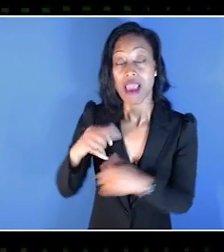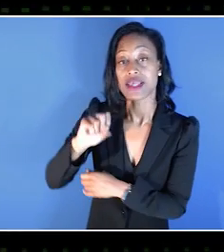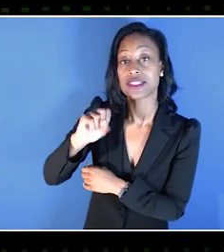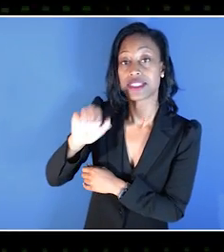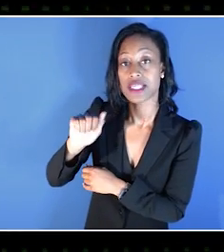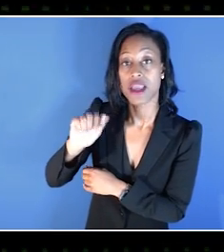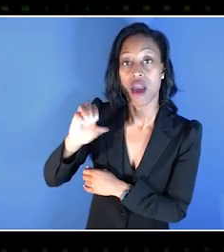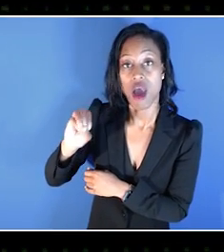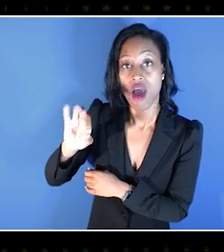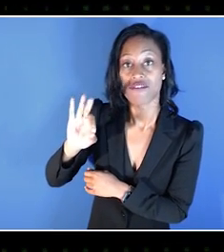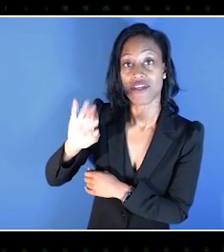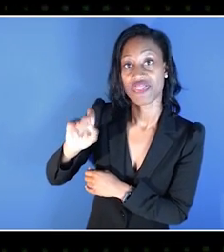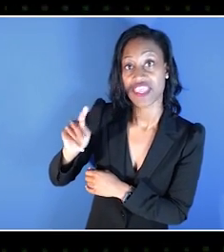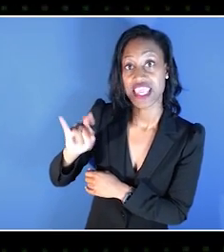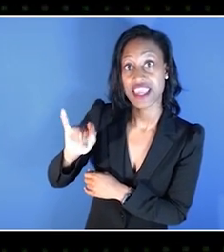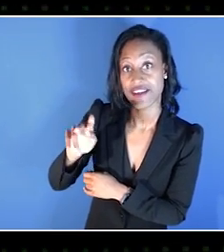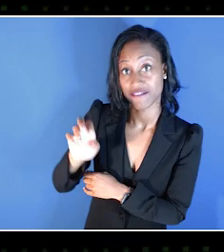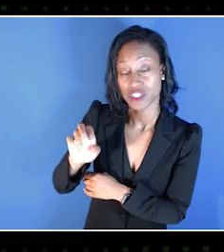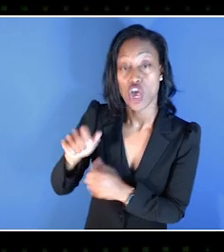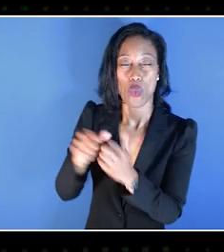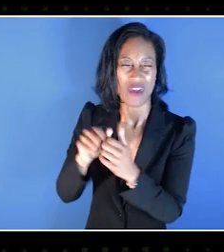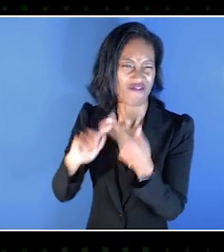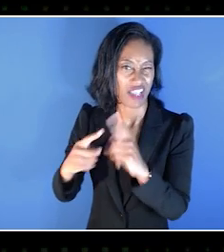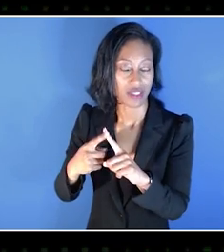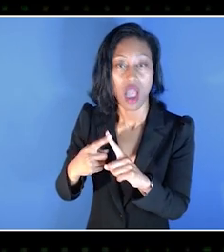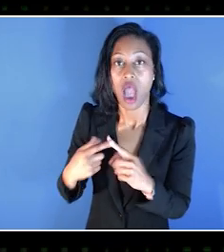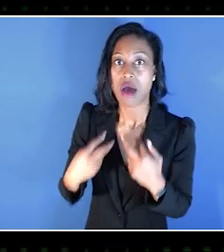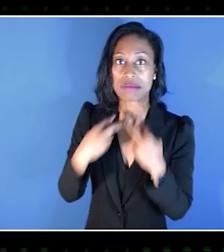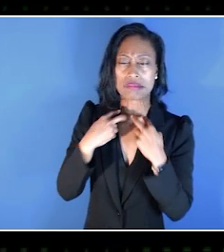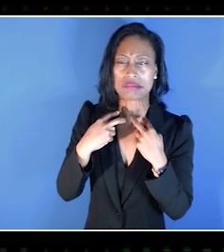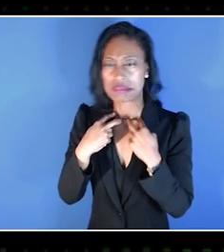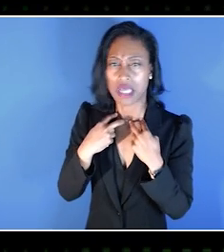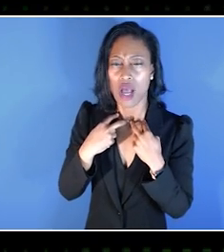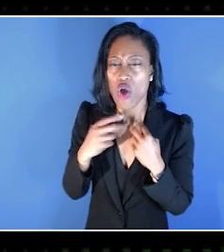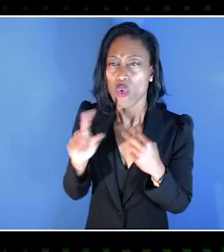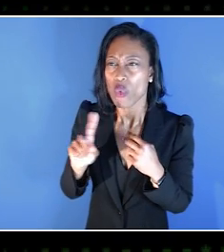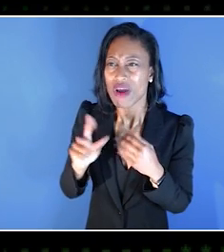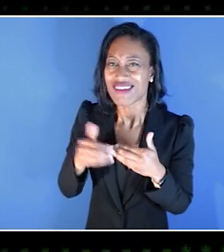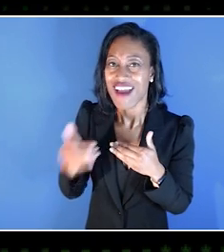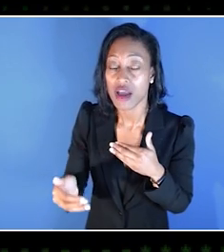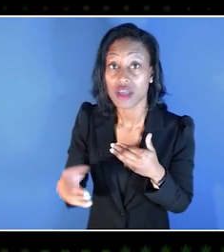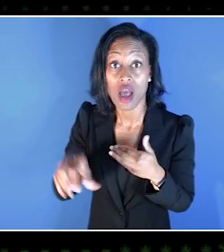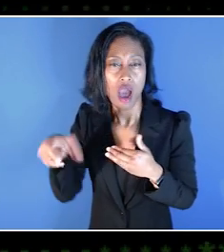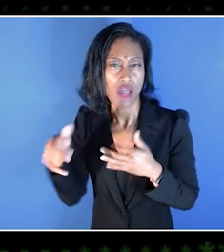And at one point I kind of got stuck and I couldn't be able to see where I was supposed to go next, and there were some other players